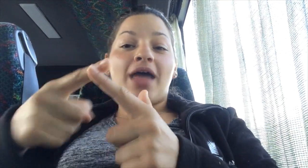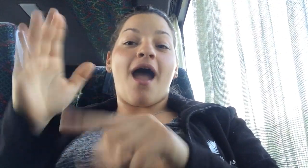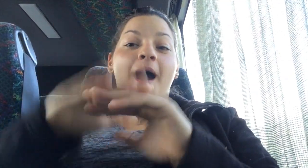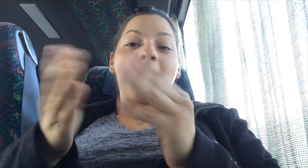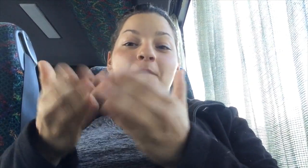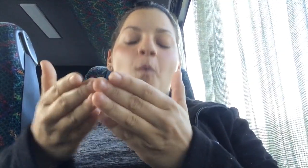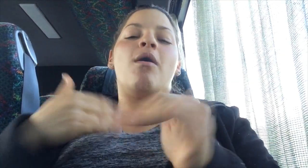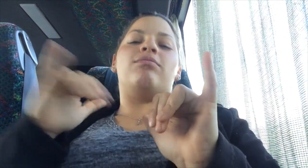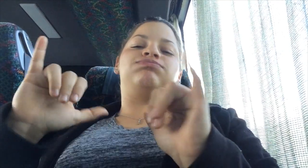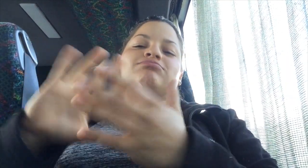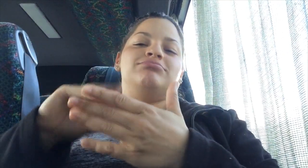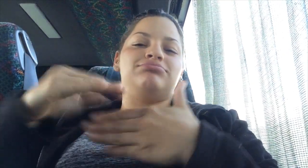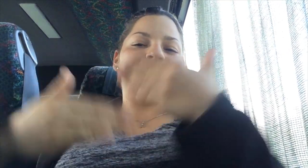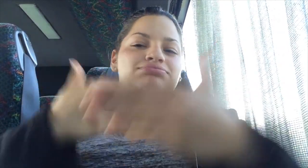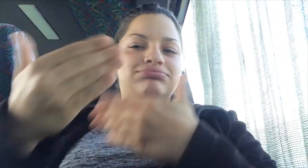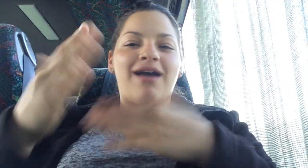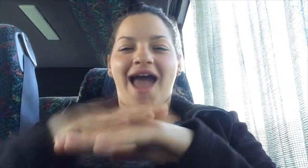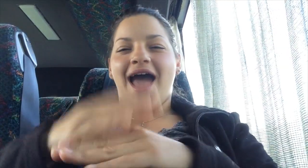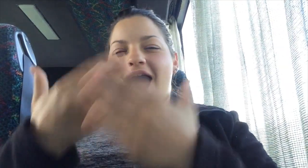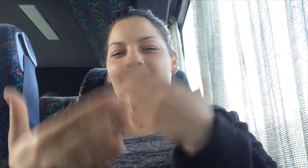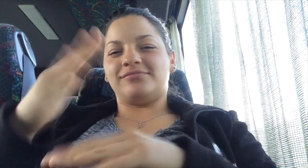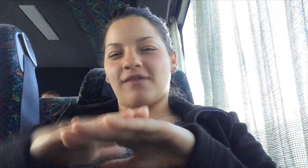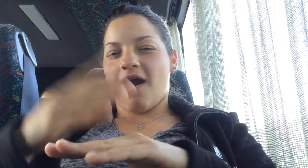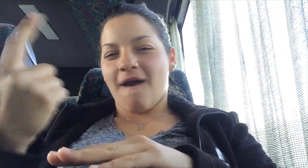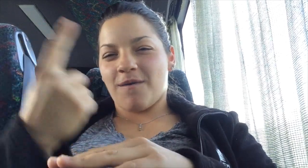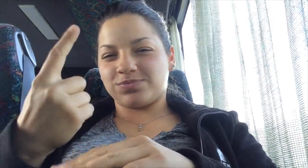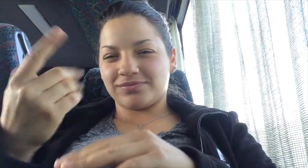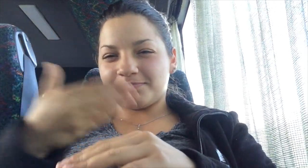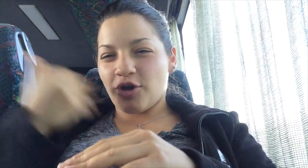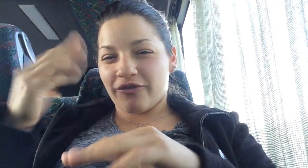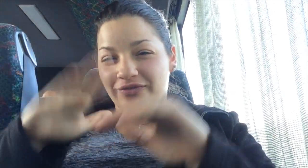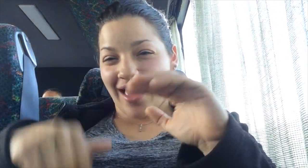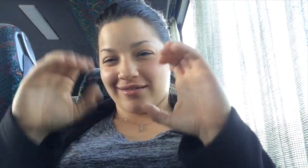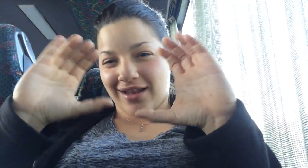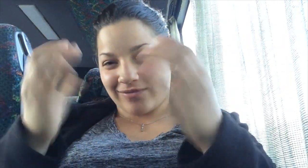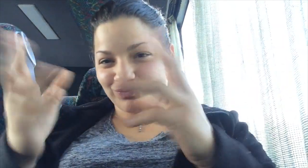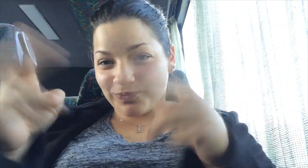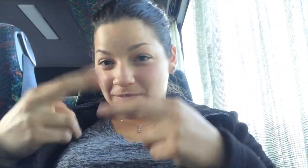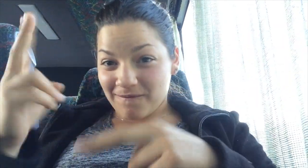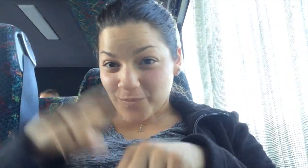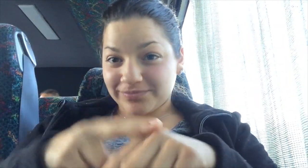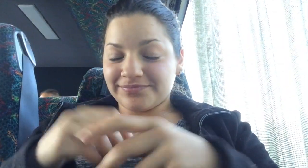and then when I arrived the ship, it was much easier. Hands-on learning is always better than a classroom, of course.